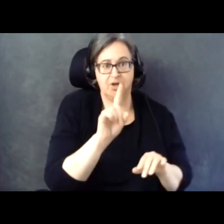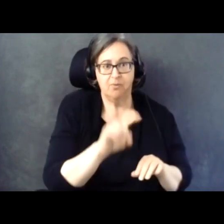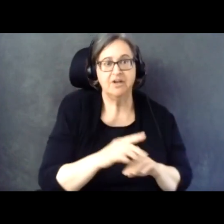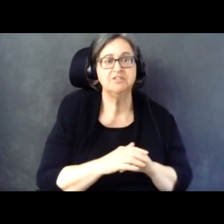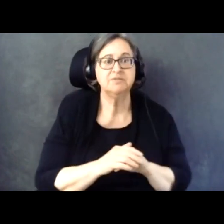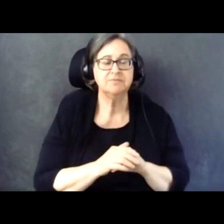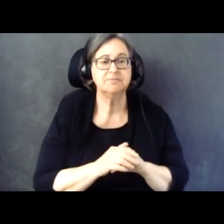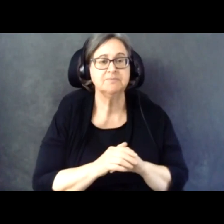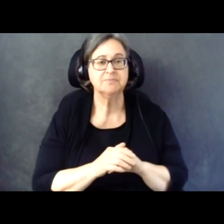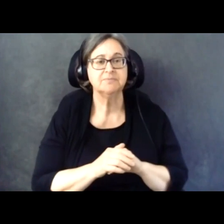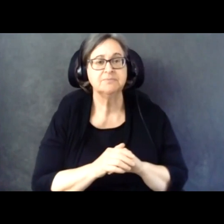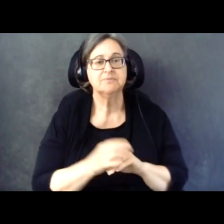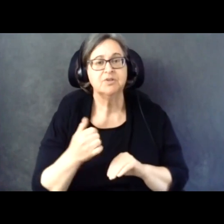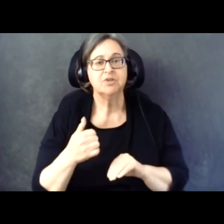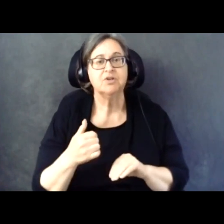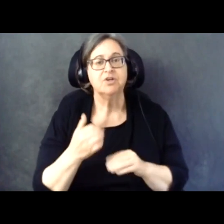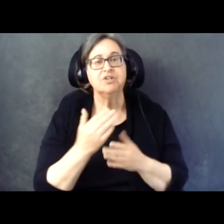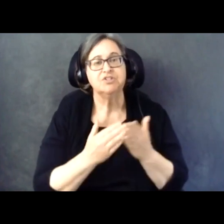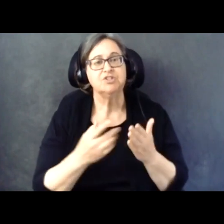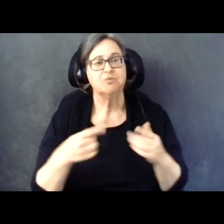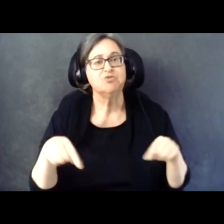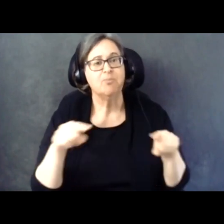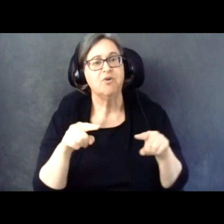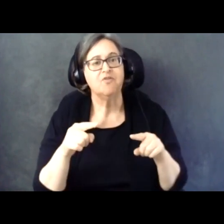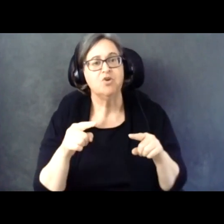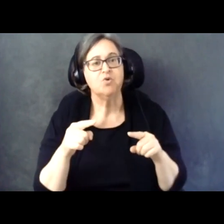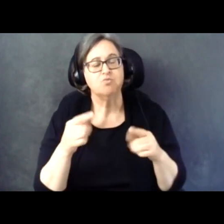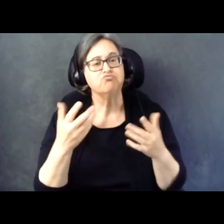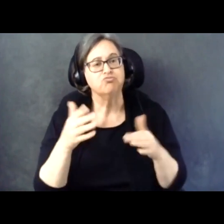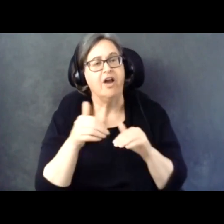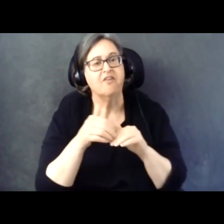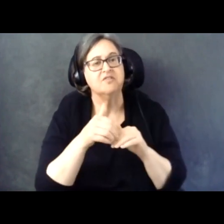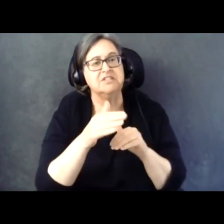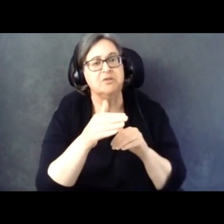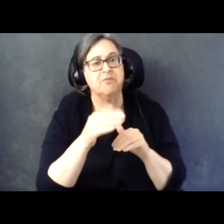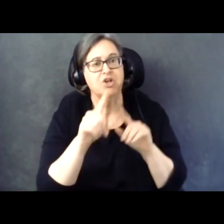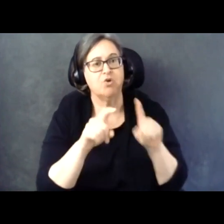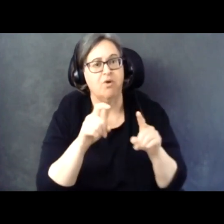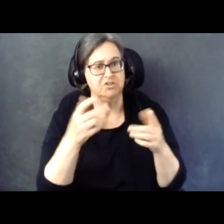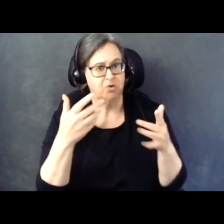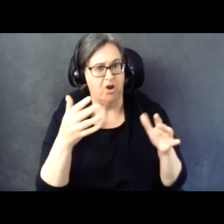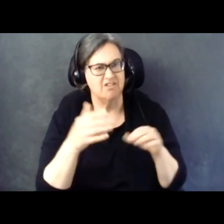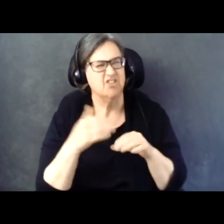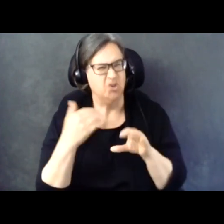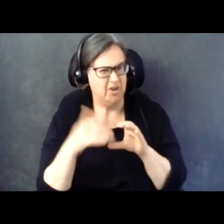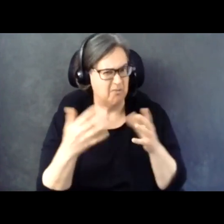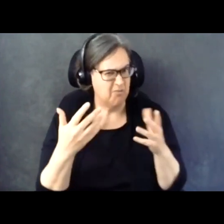And some of you have submitted questions via email and we have those, and we're looking